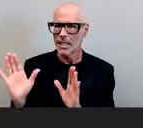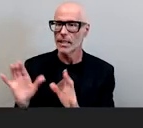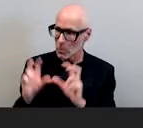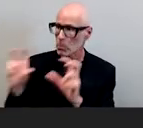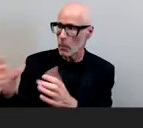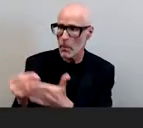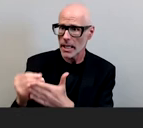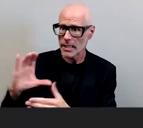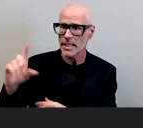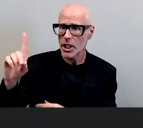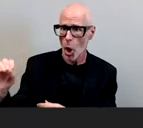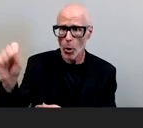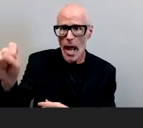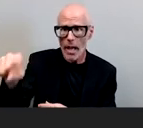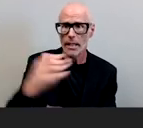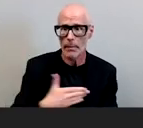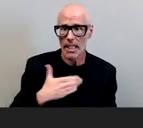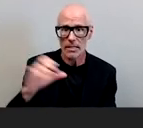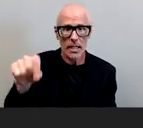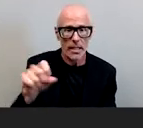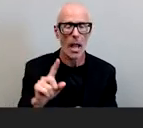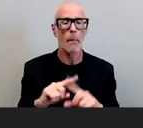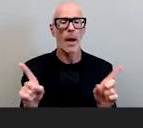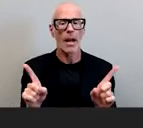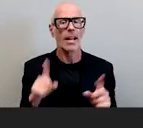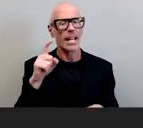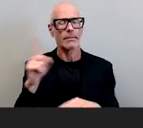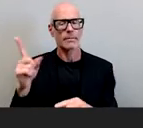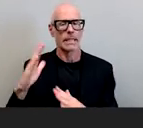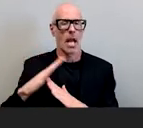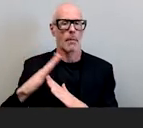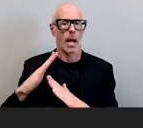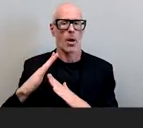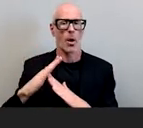office's budget please do that um but it's time out for yeah we're just gonna put a couple more